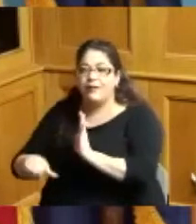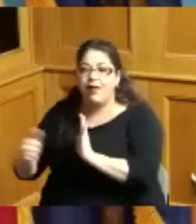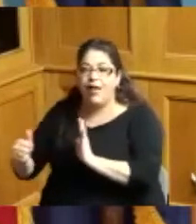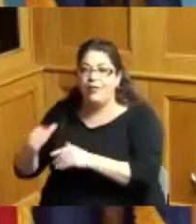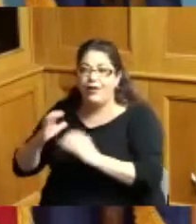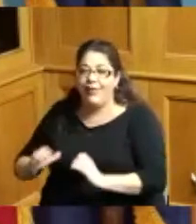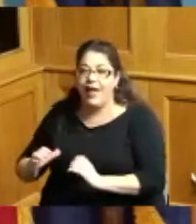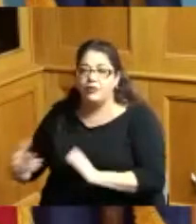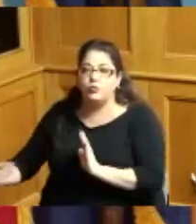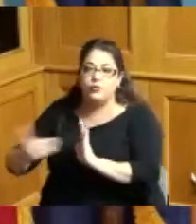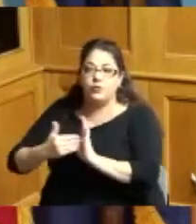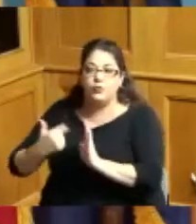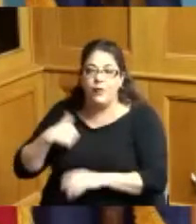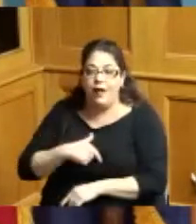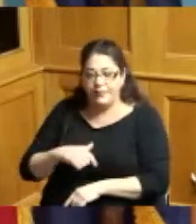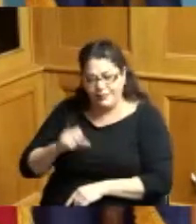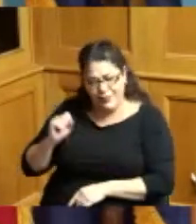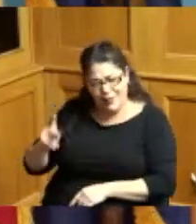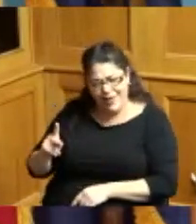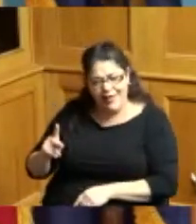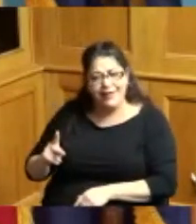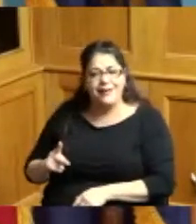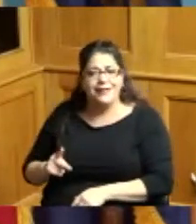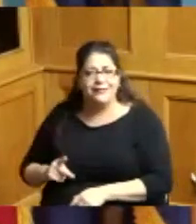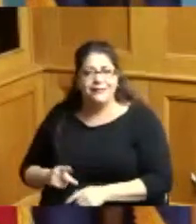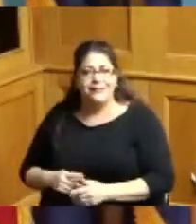okay just wanted to make sure what was going on here